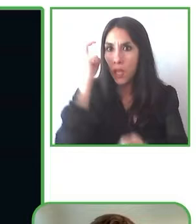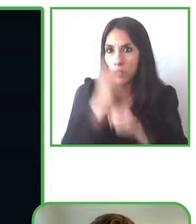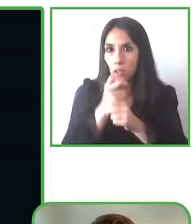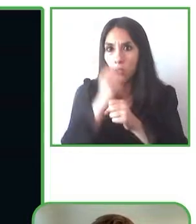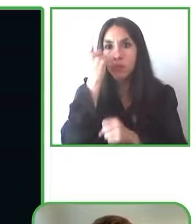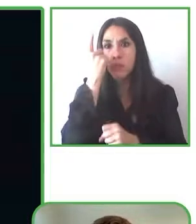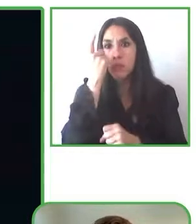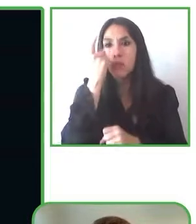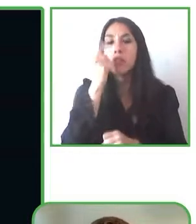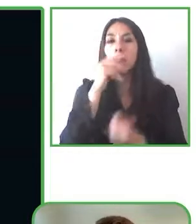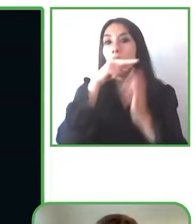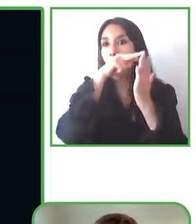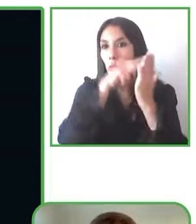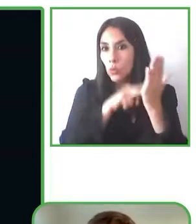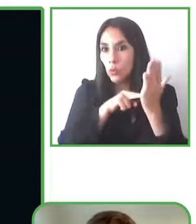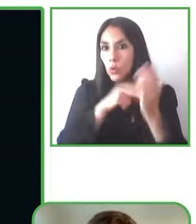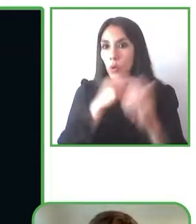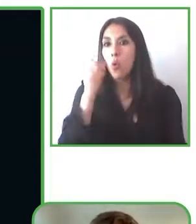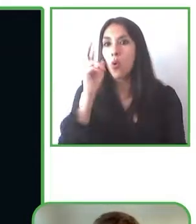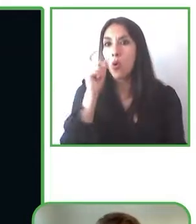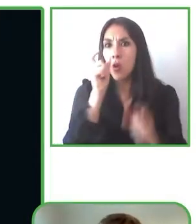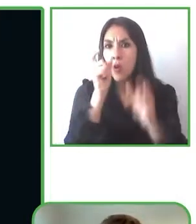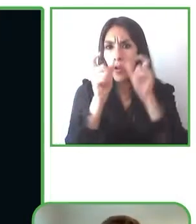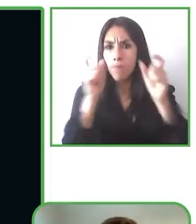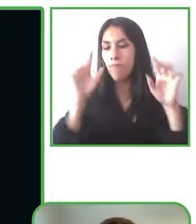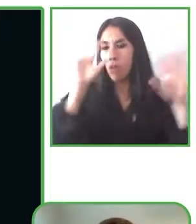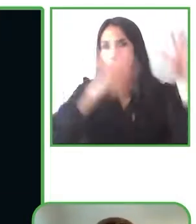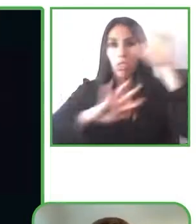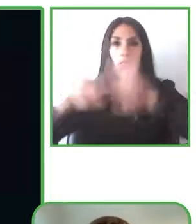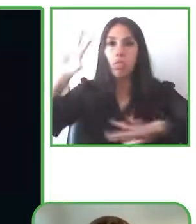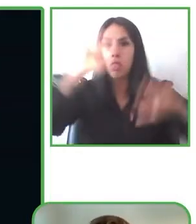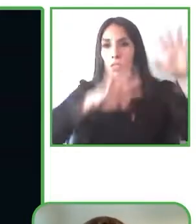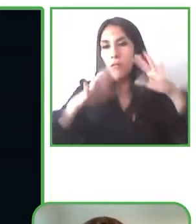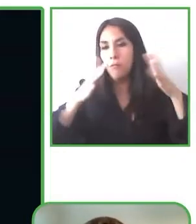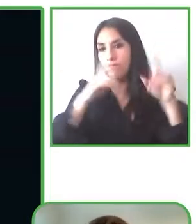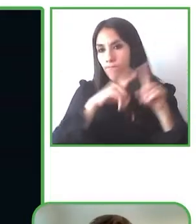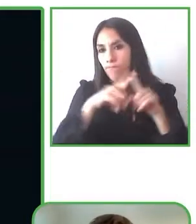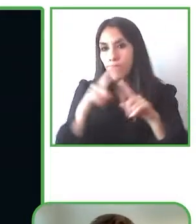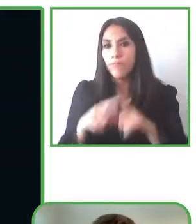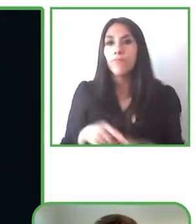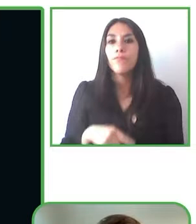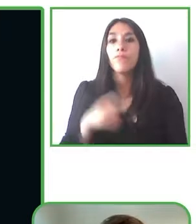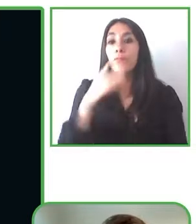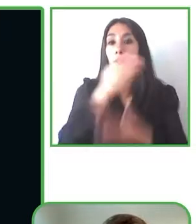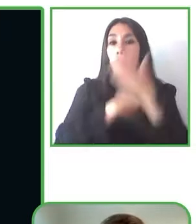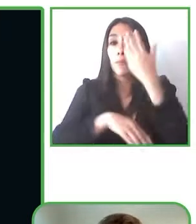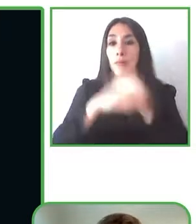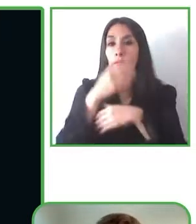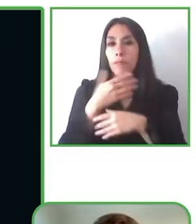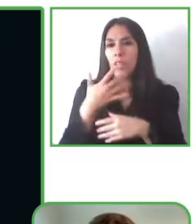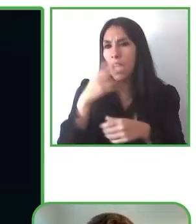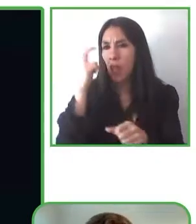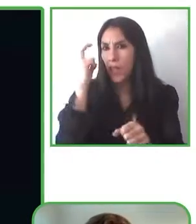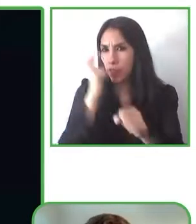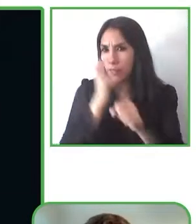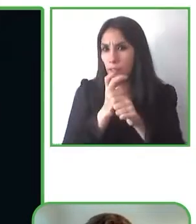movies that are not in your own language. So that given that for example I’m from Denmark a lot of people here they struggle